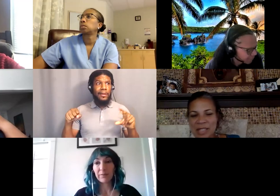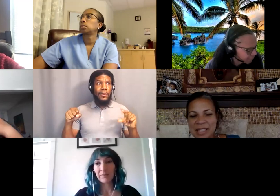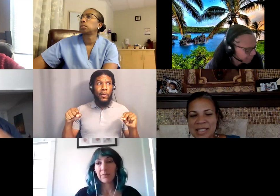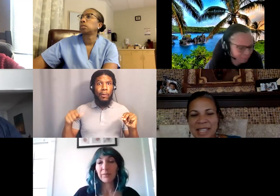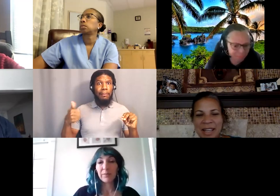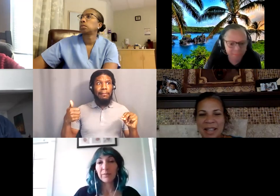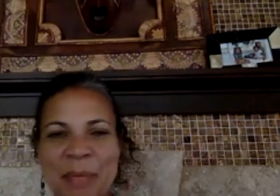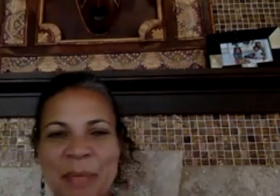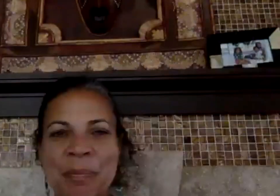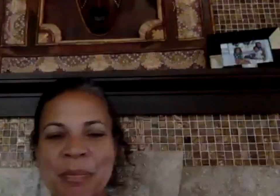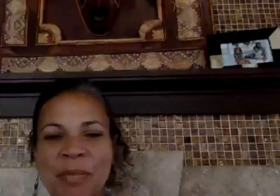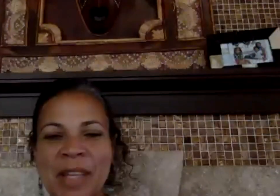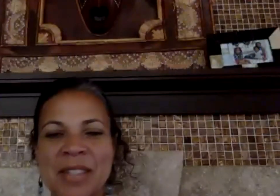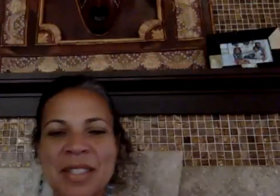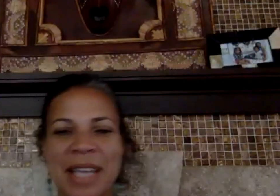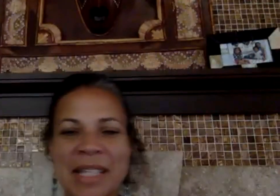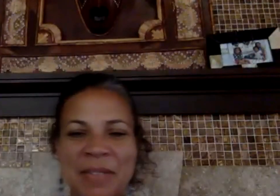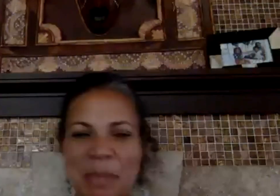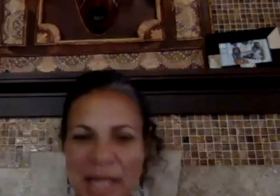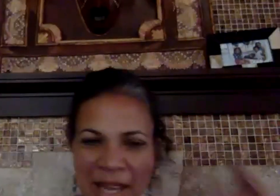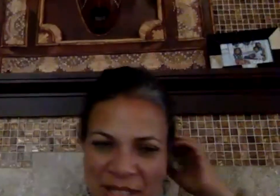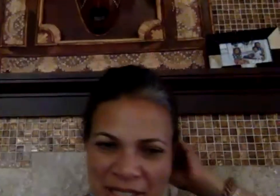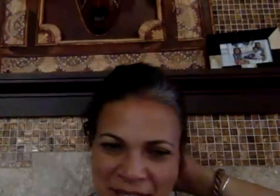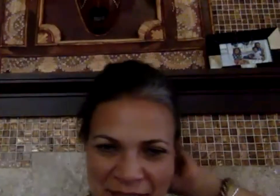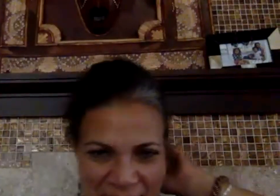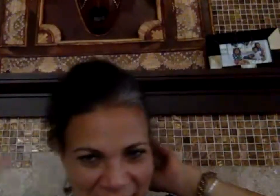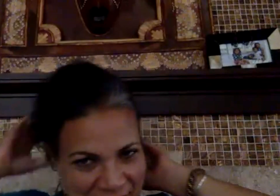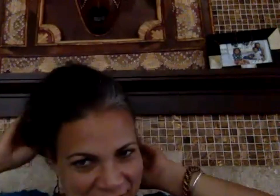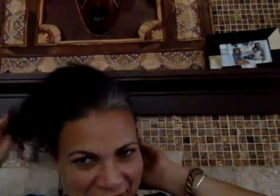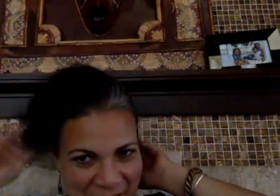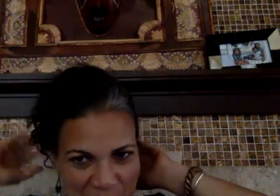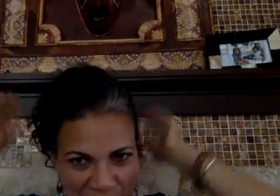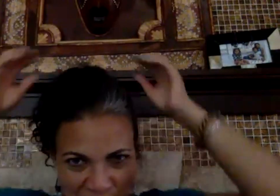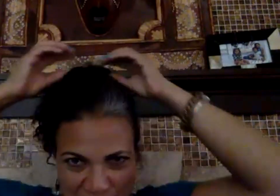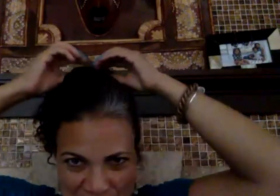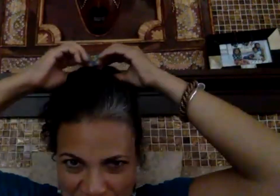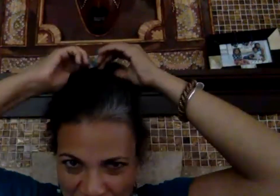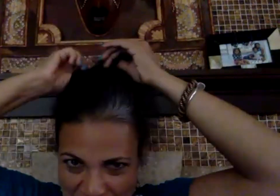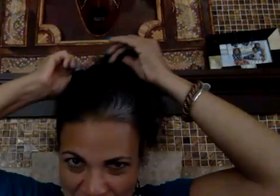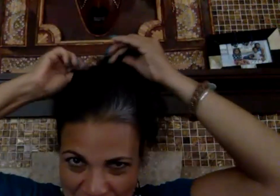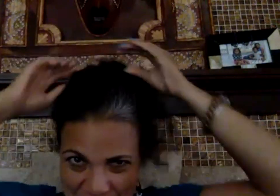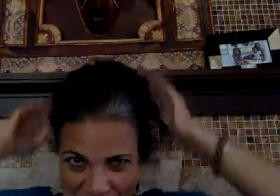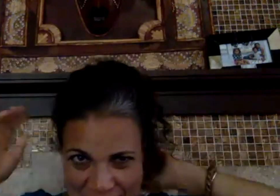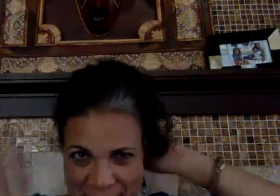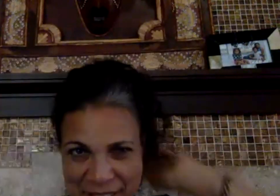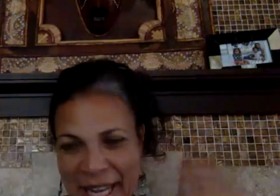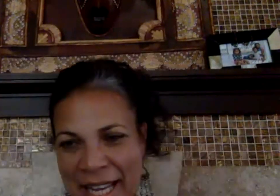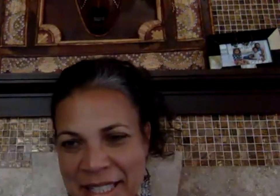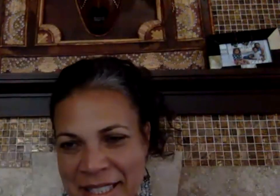Does SVP have anything they need to say before we start our very last class?